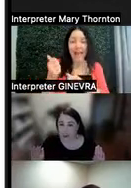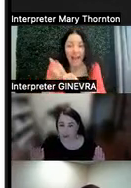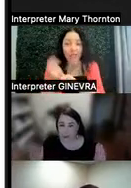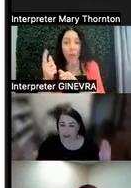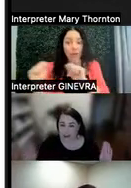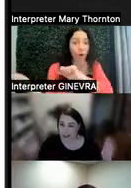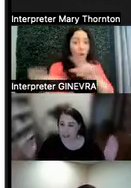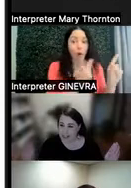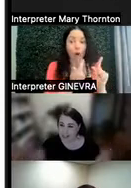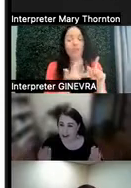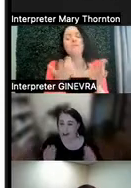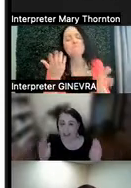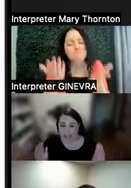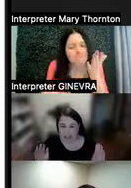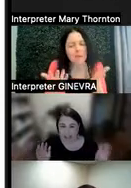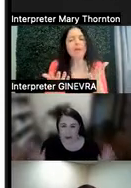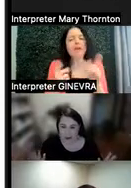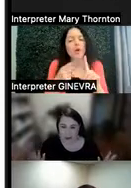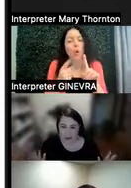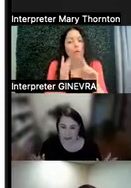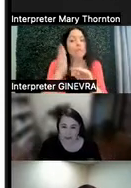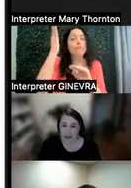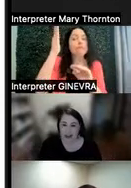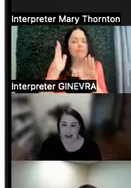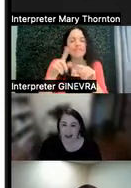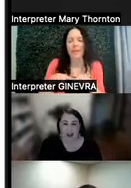depending on the size of our classes and our schools.